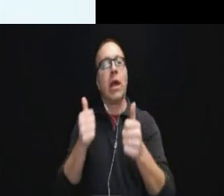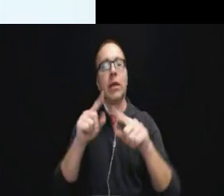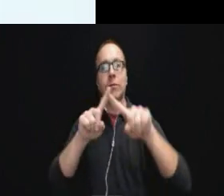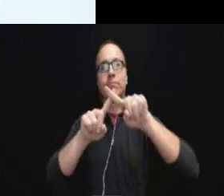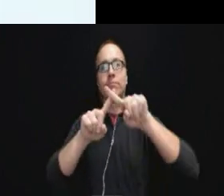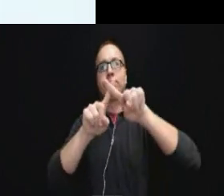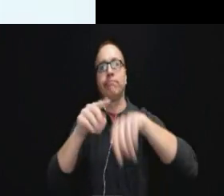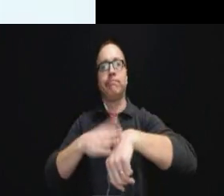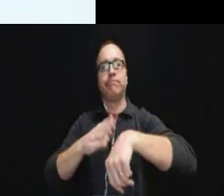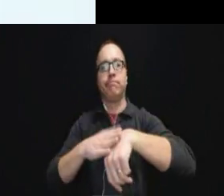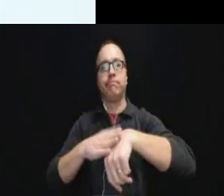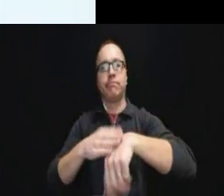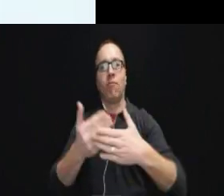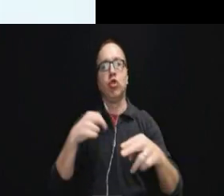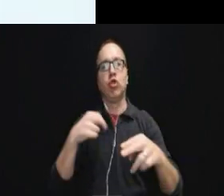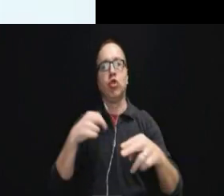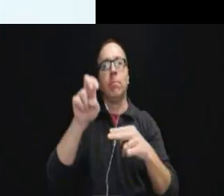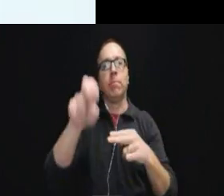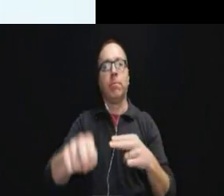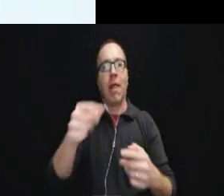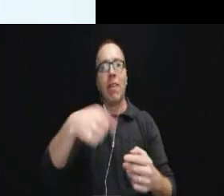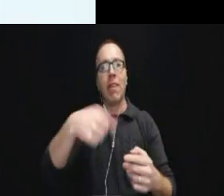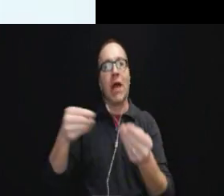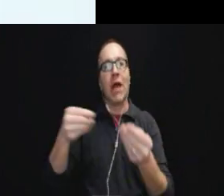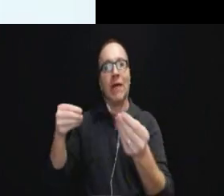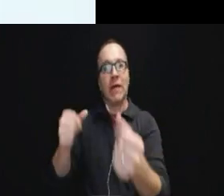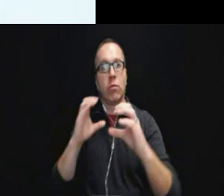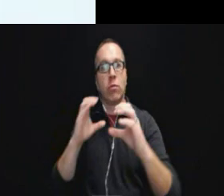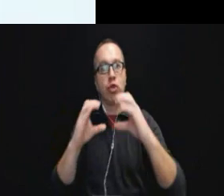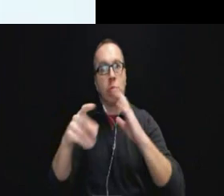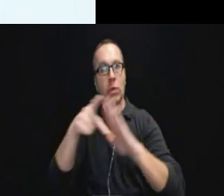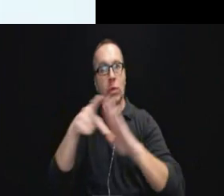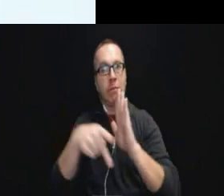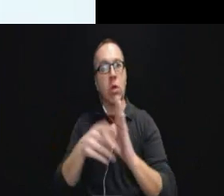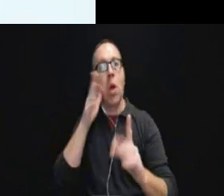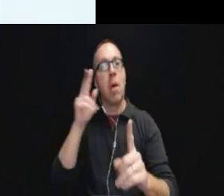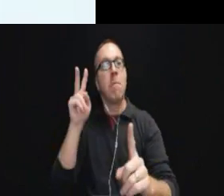right in.